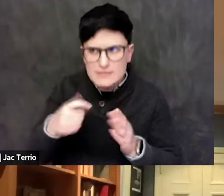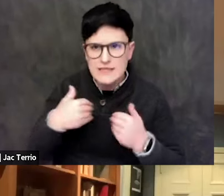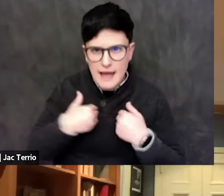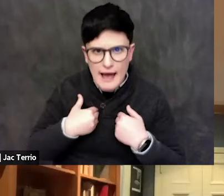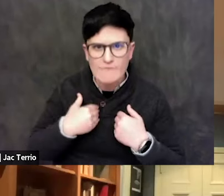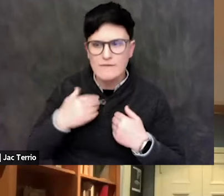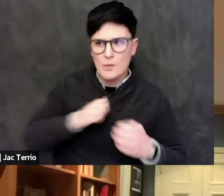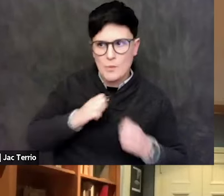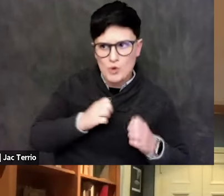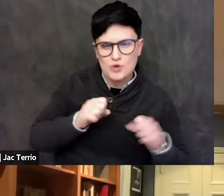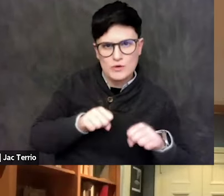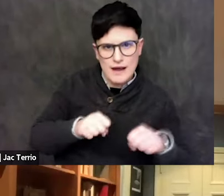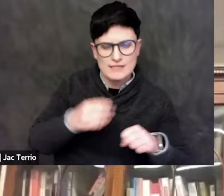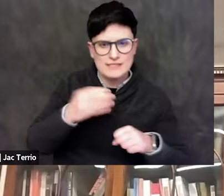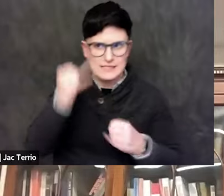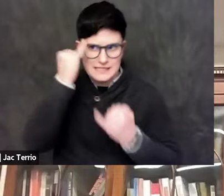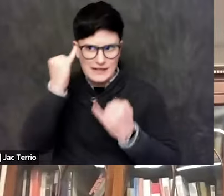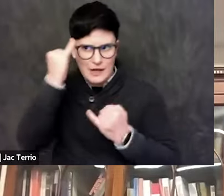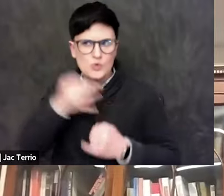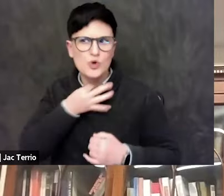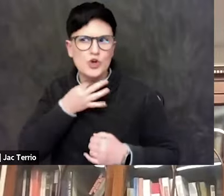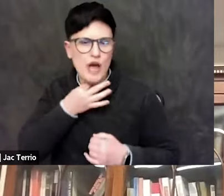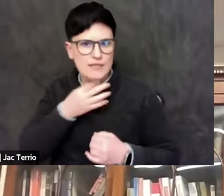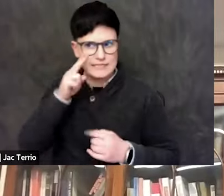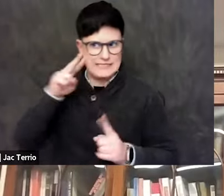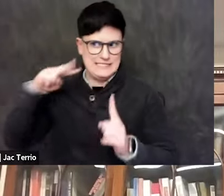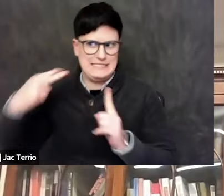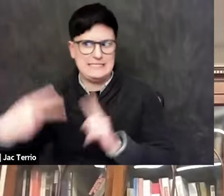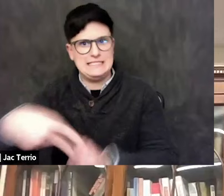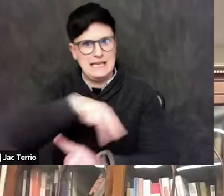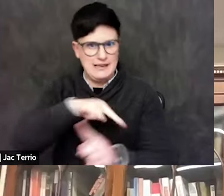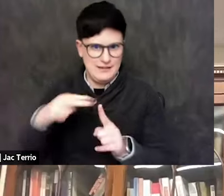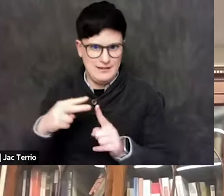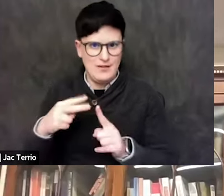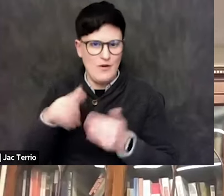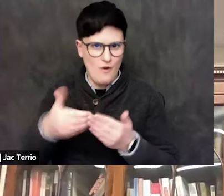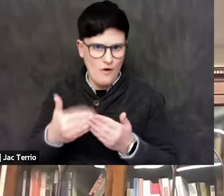the better off I think things will be. Yeah, okay. So we have a lot of questions.